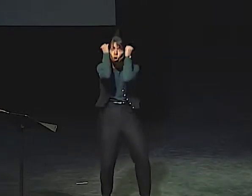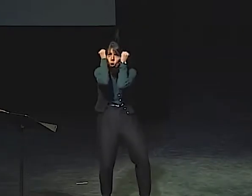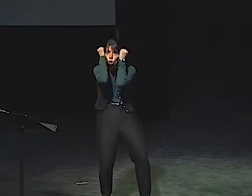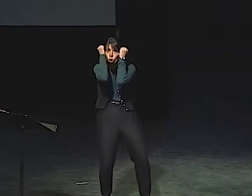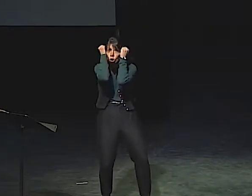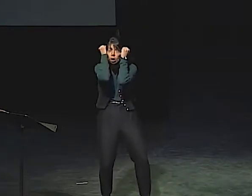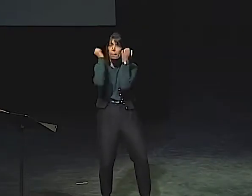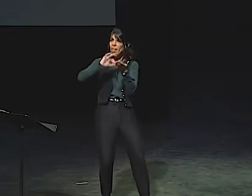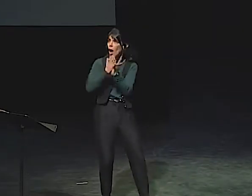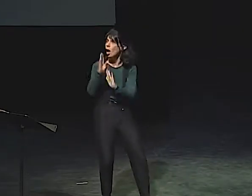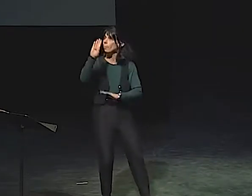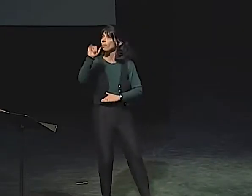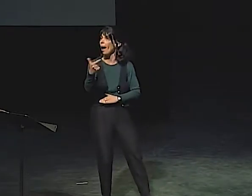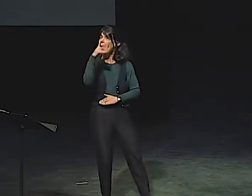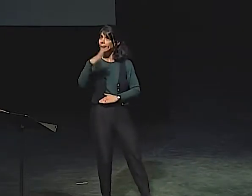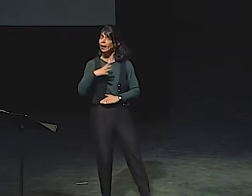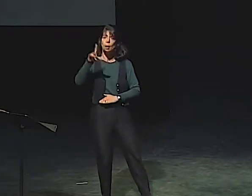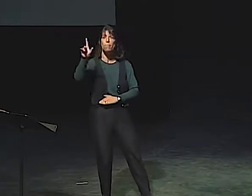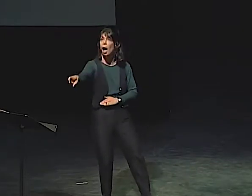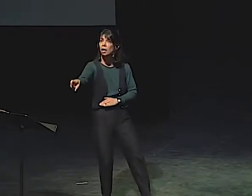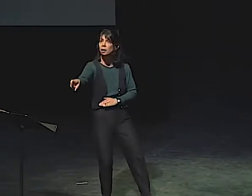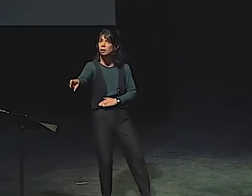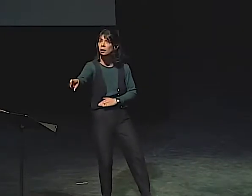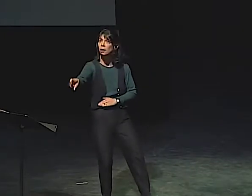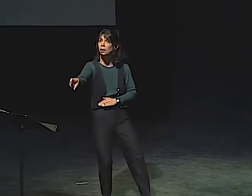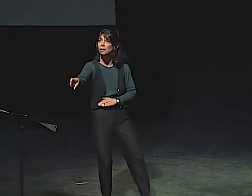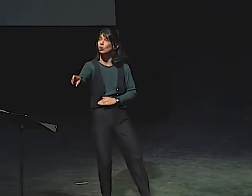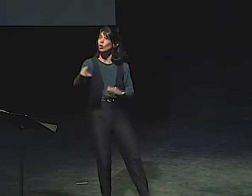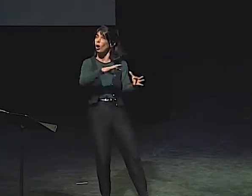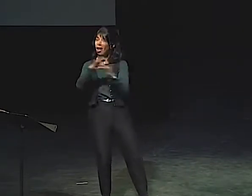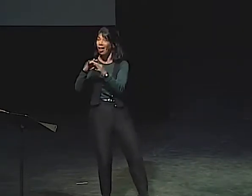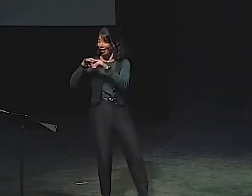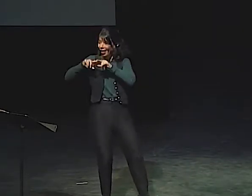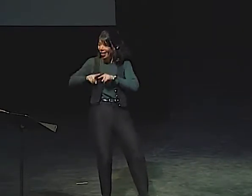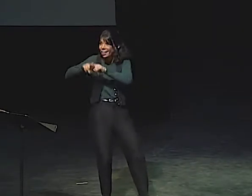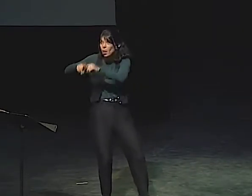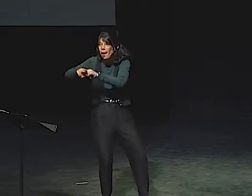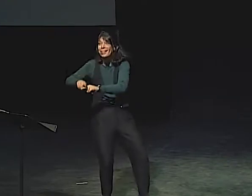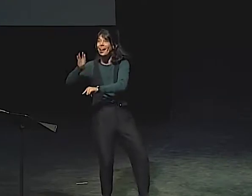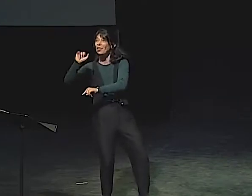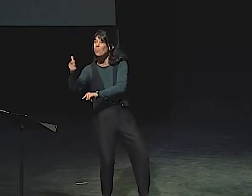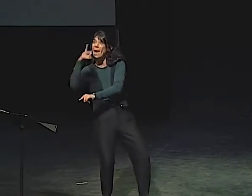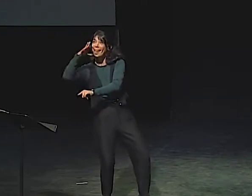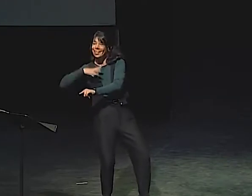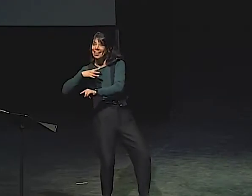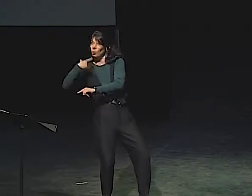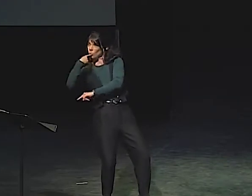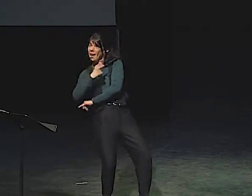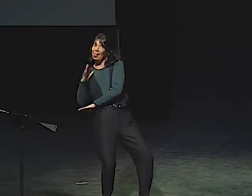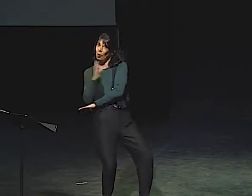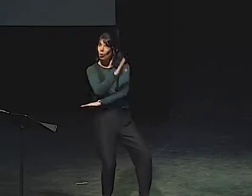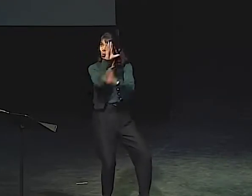BUT WHEN SHE PUTS ON A COSTUME AND A HAT AND BECOMES THE BAG LADY, SHE MUST DO THAT.